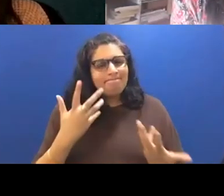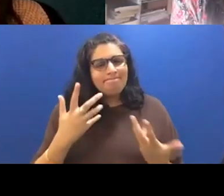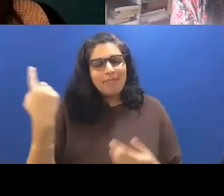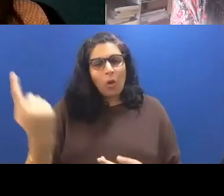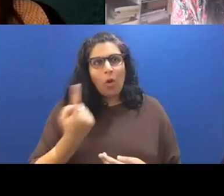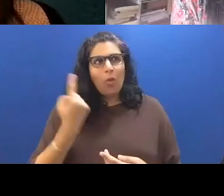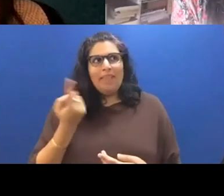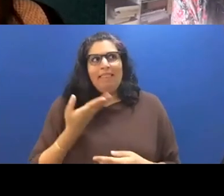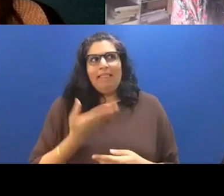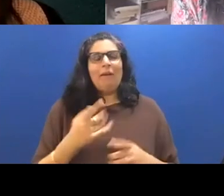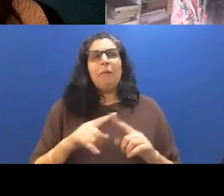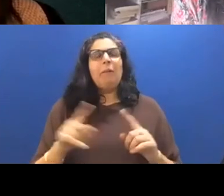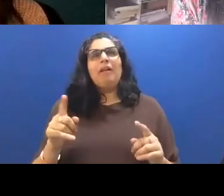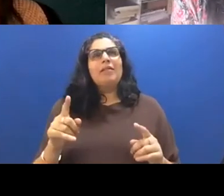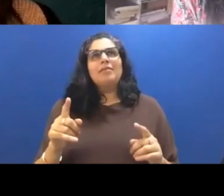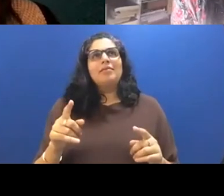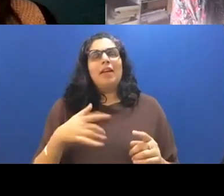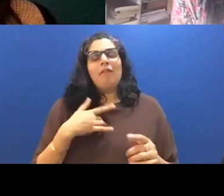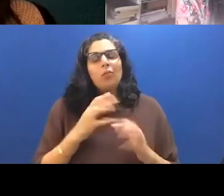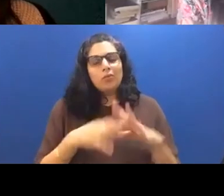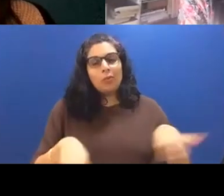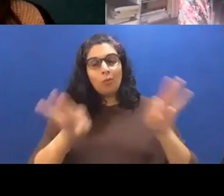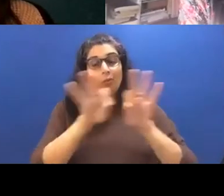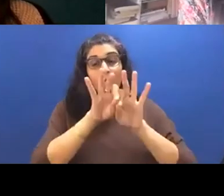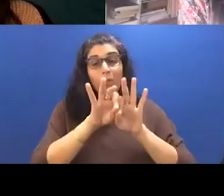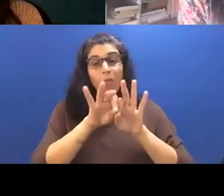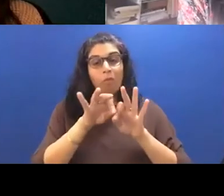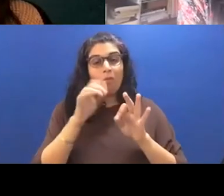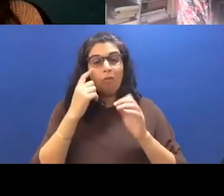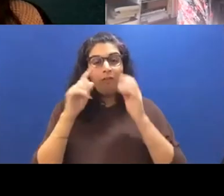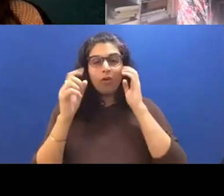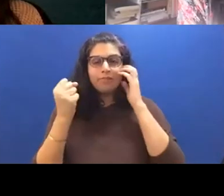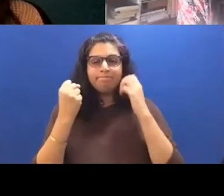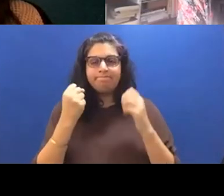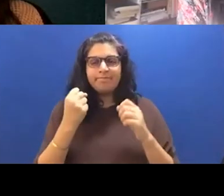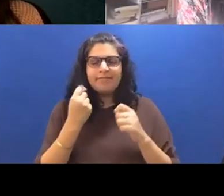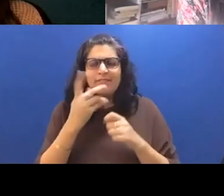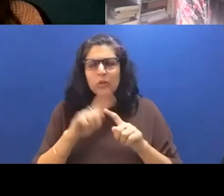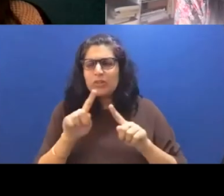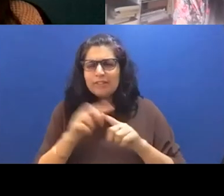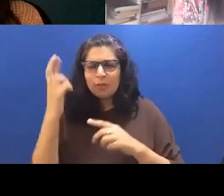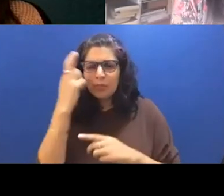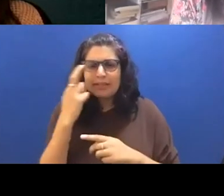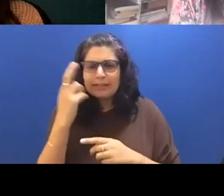but I felt that it was important for you know, a few different reasons. Um, you know, and